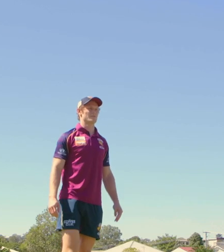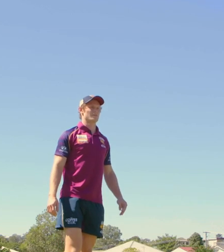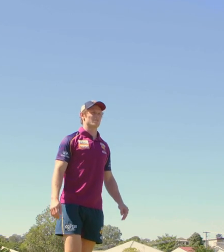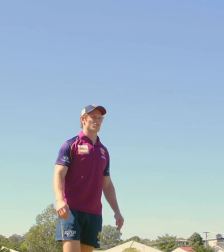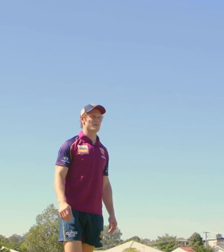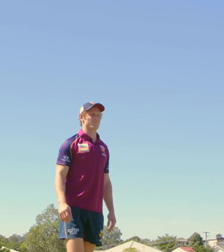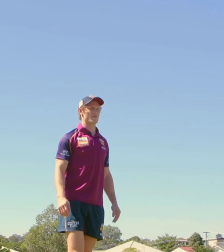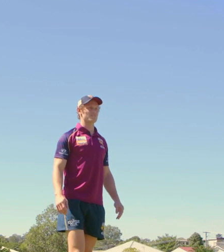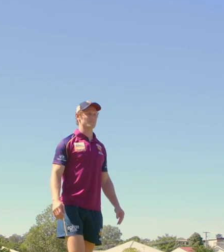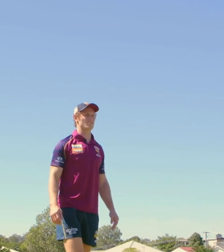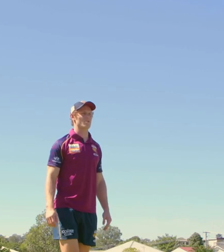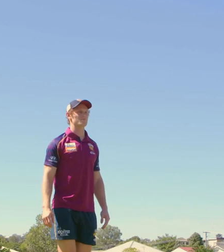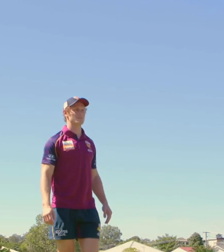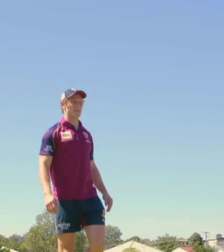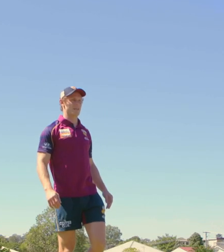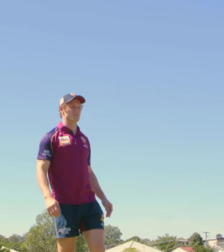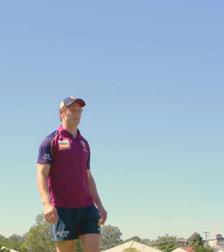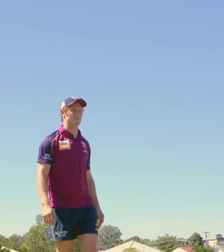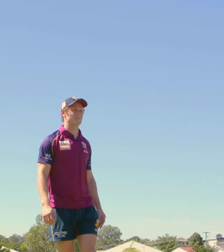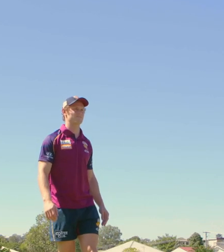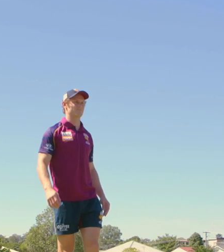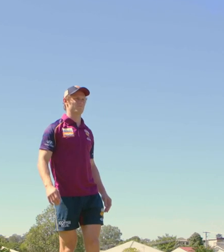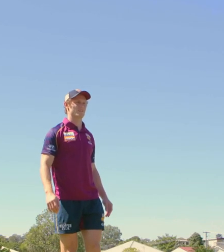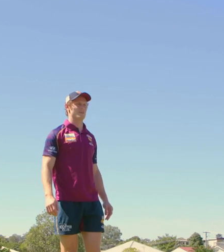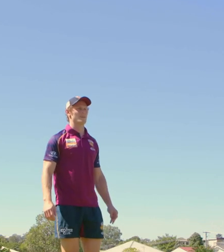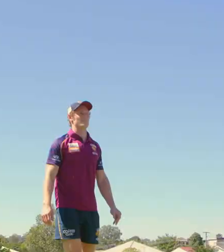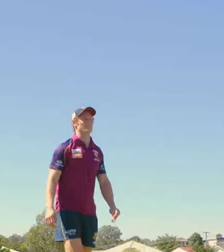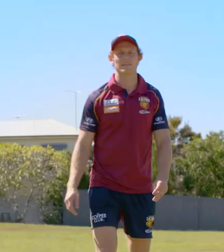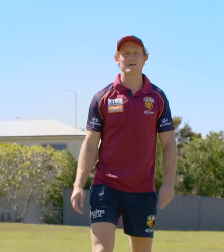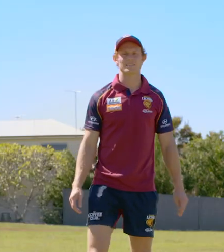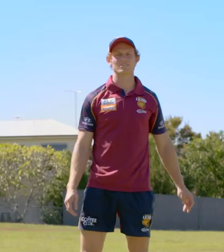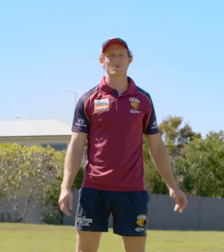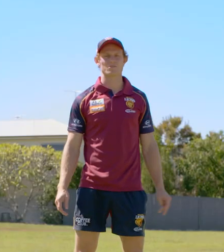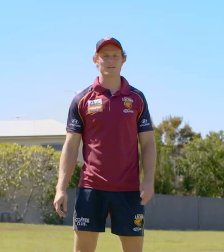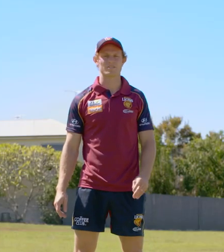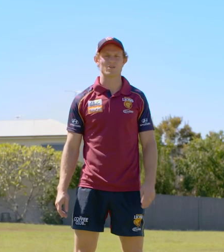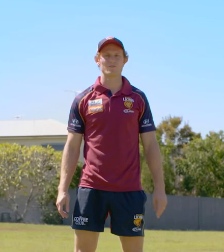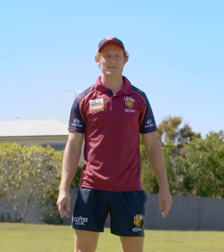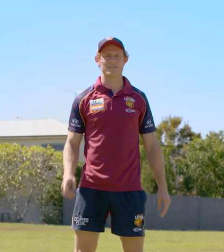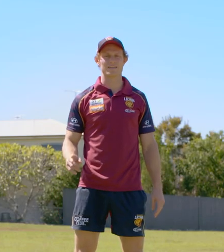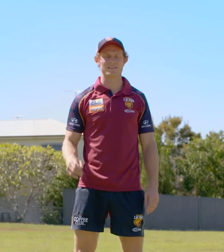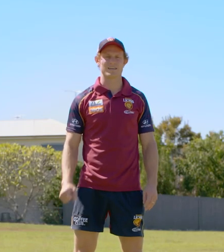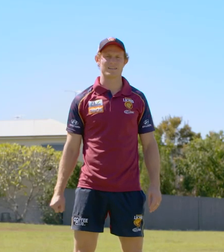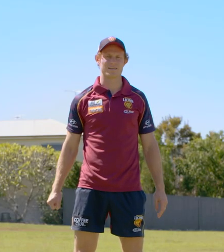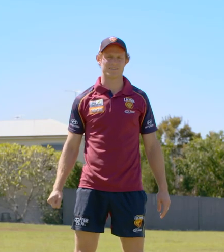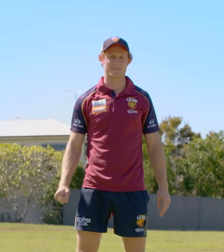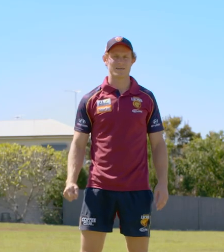Do that five or six times each leg. The last exercise we’re going to do is a kicking technique.